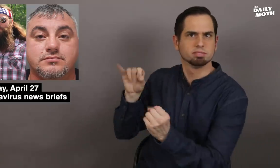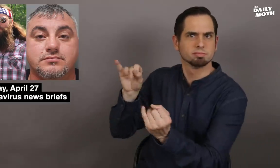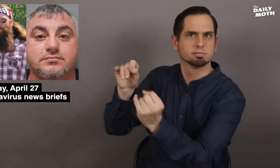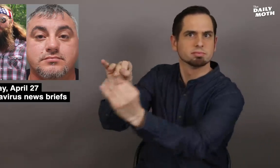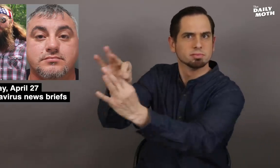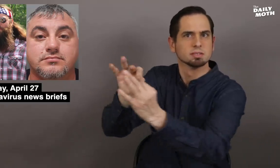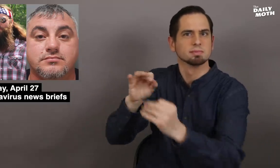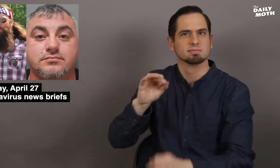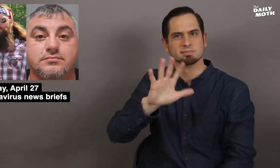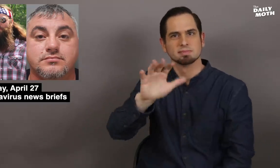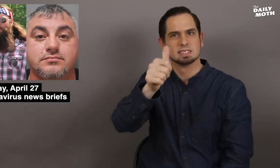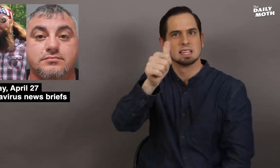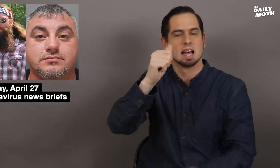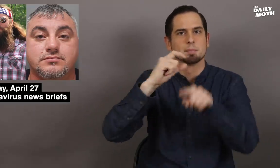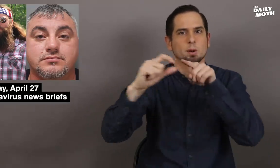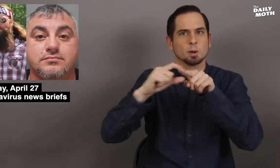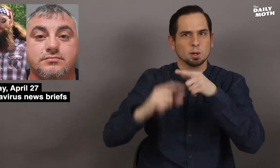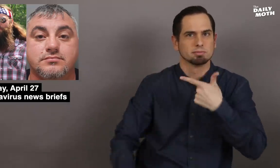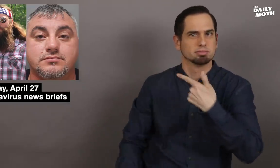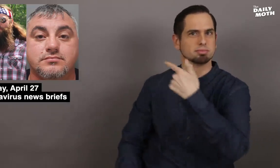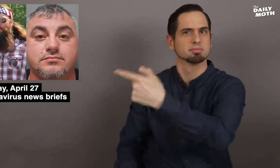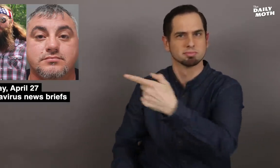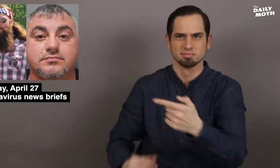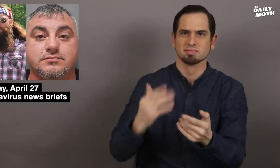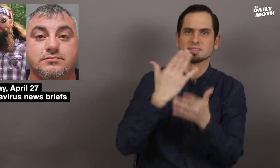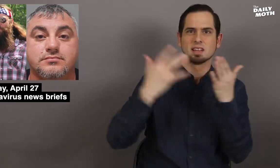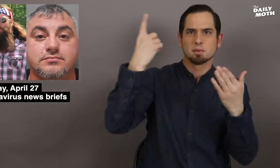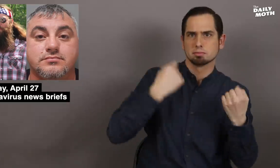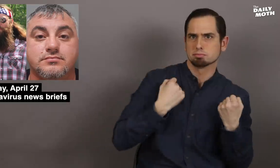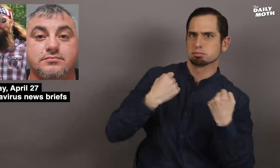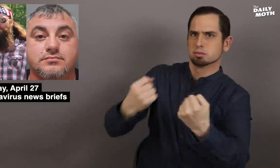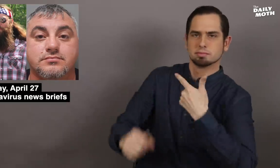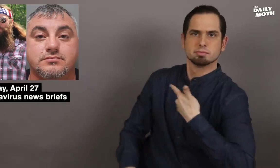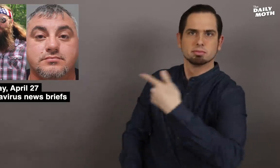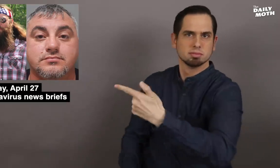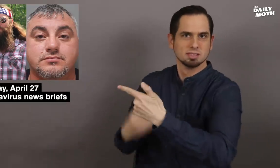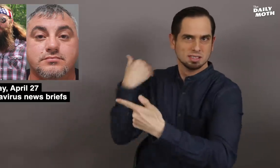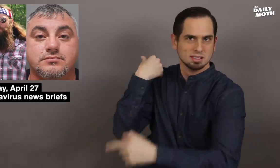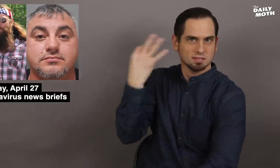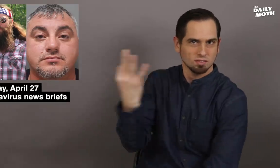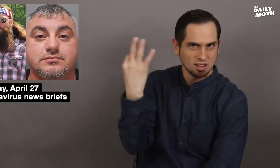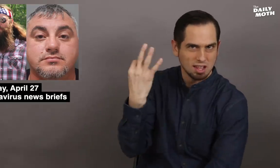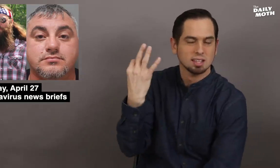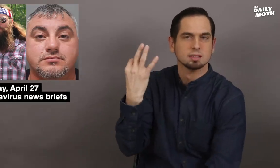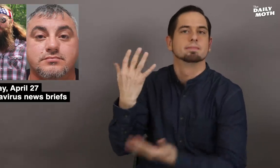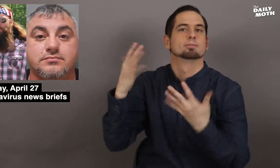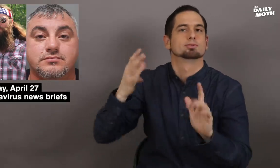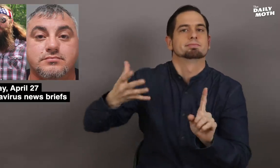shot up with about 10 bullets by a drive-by shooter on Friday.